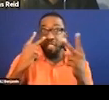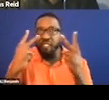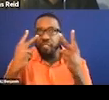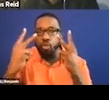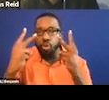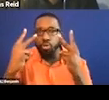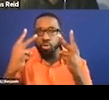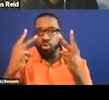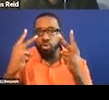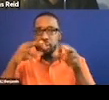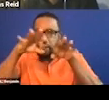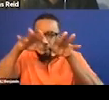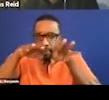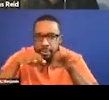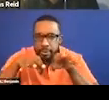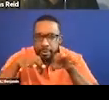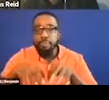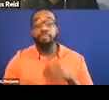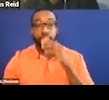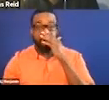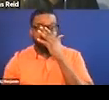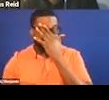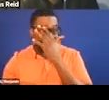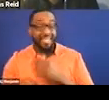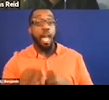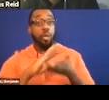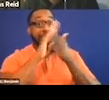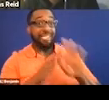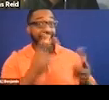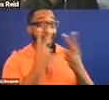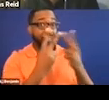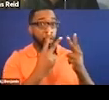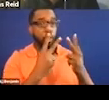This can include things about plot setting, characters, right?